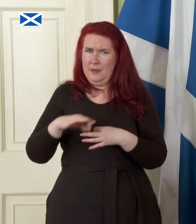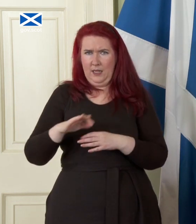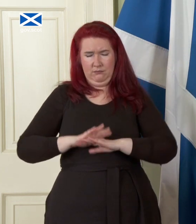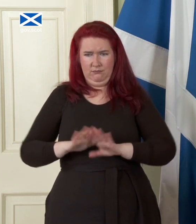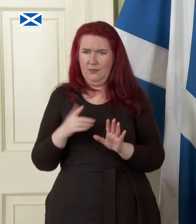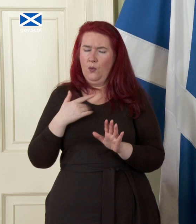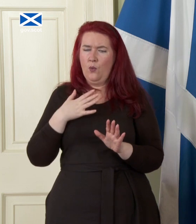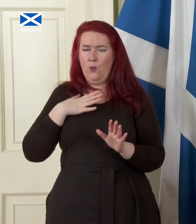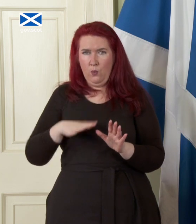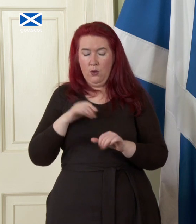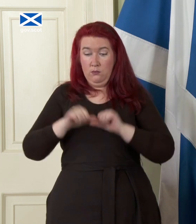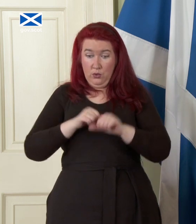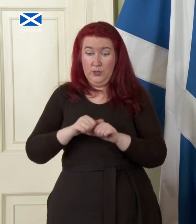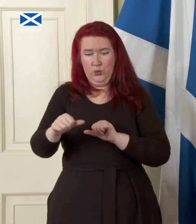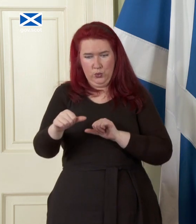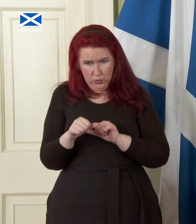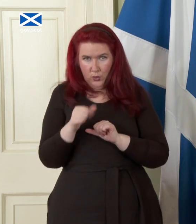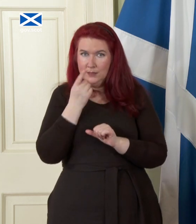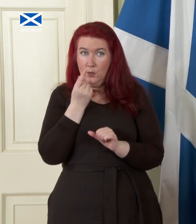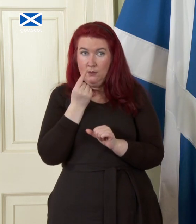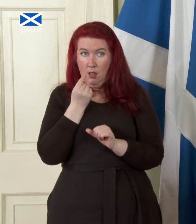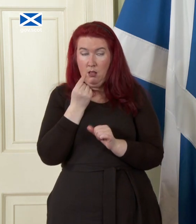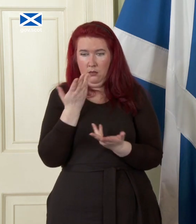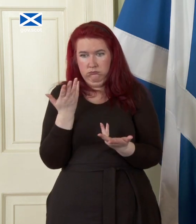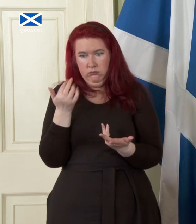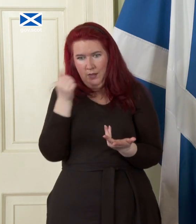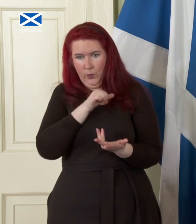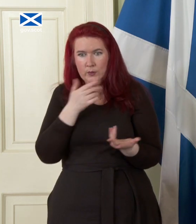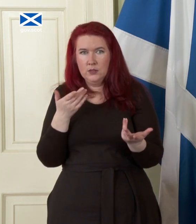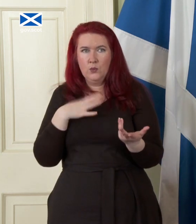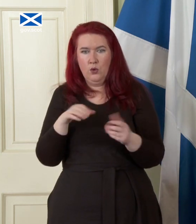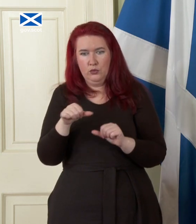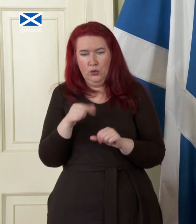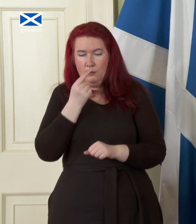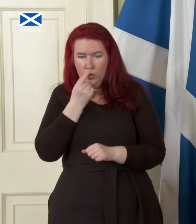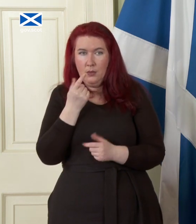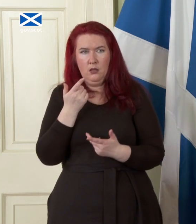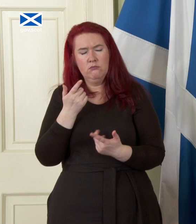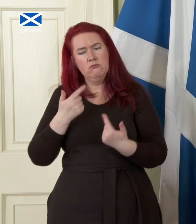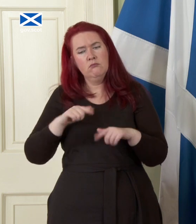processes to be as short as possible for obvious reasons and you know have confidence that they can